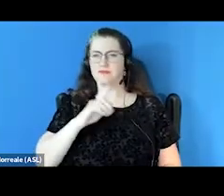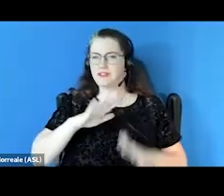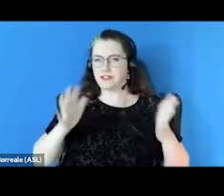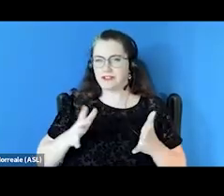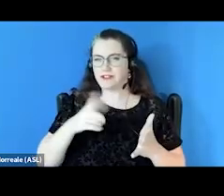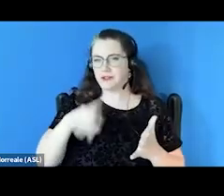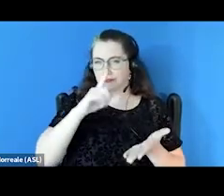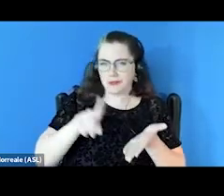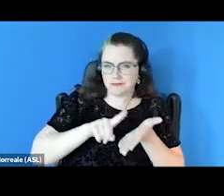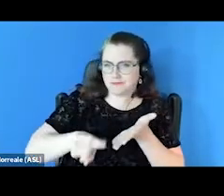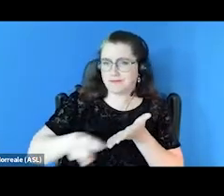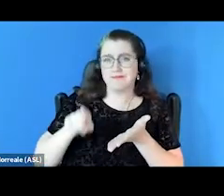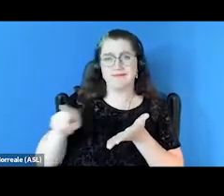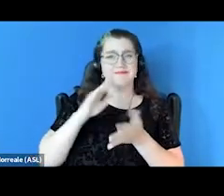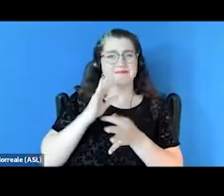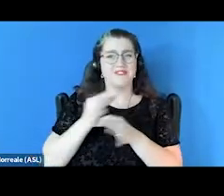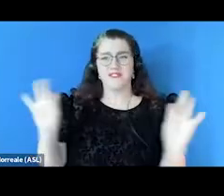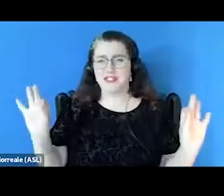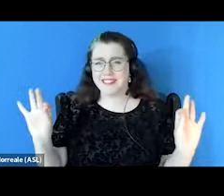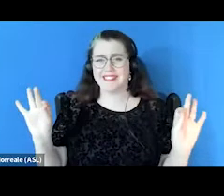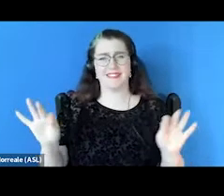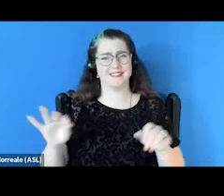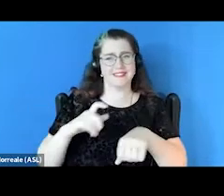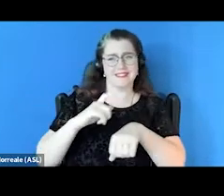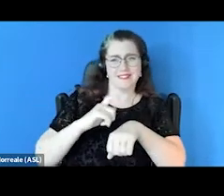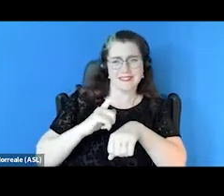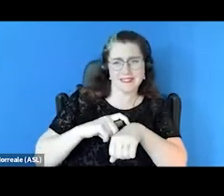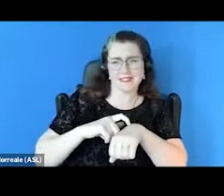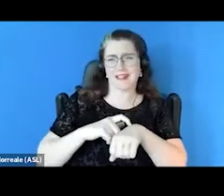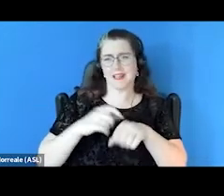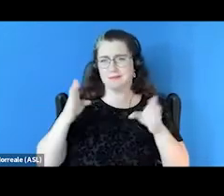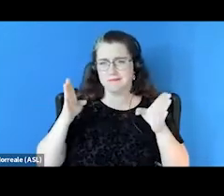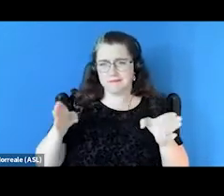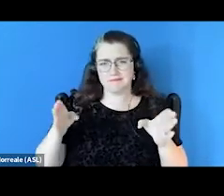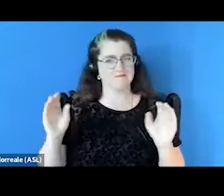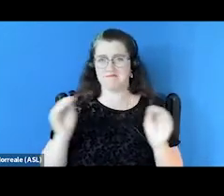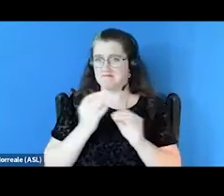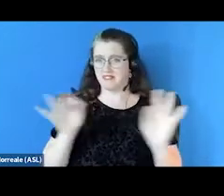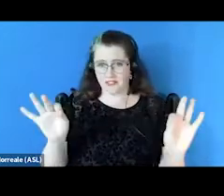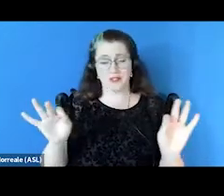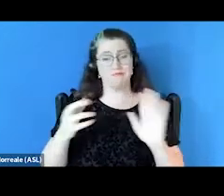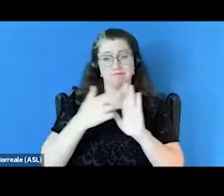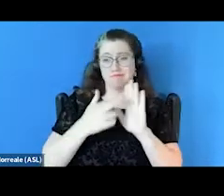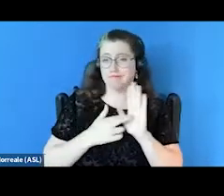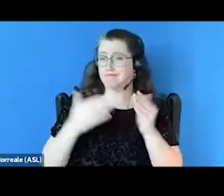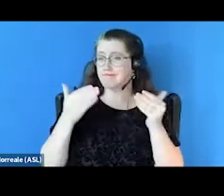it's completely free, there's no time limit, just all free to register and explore.